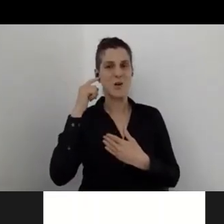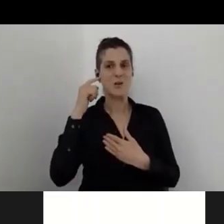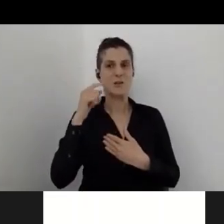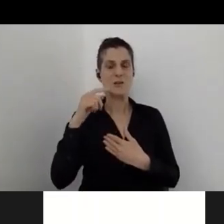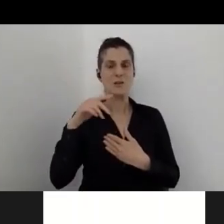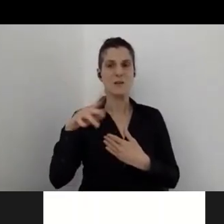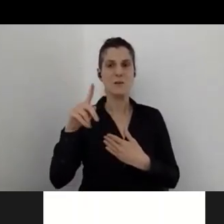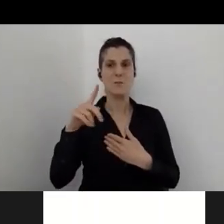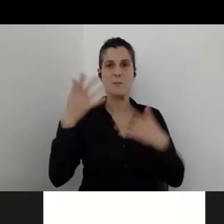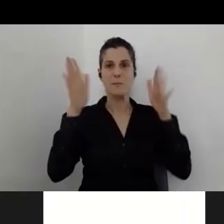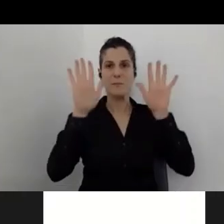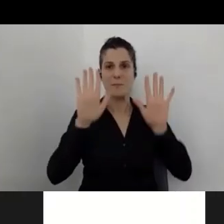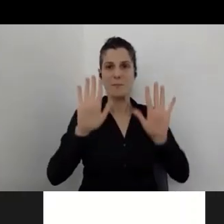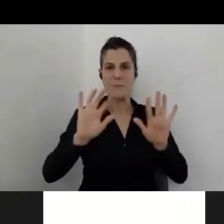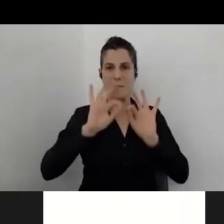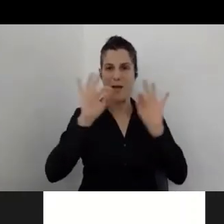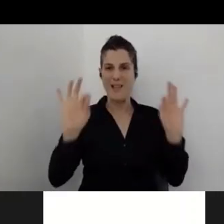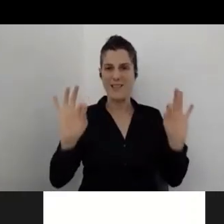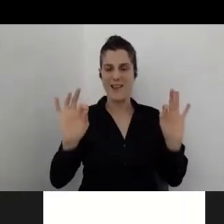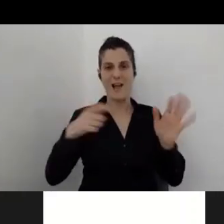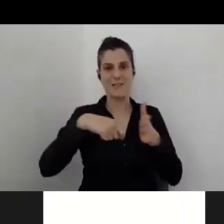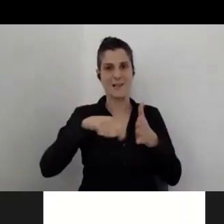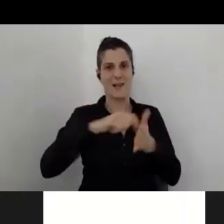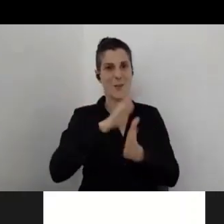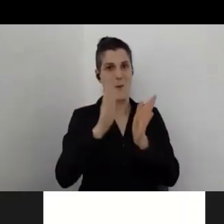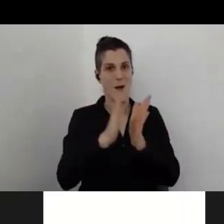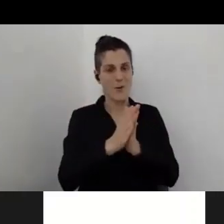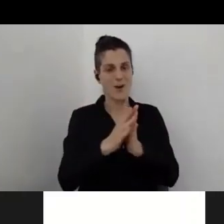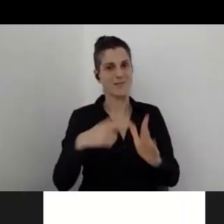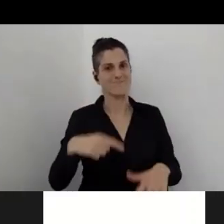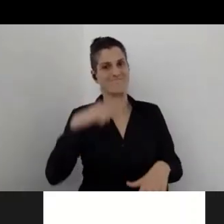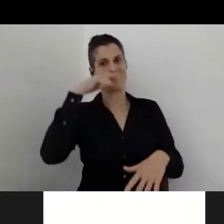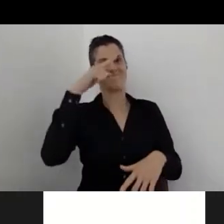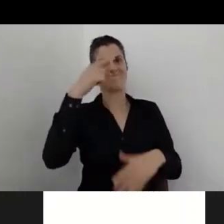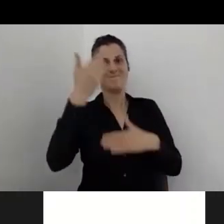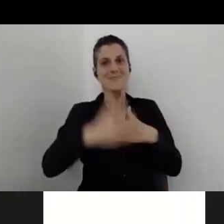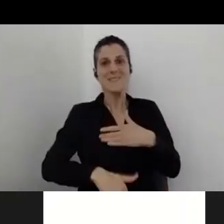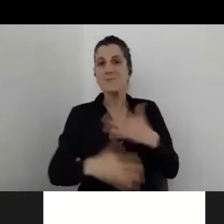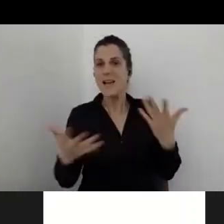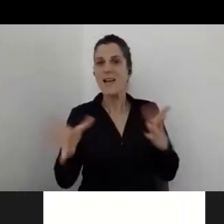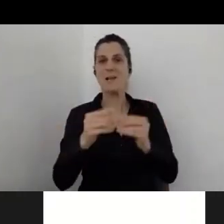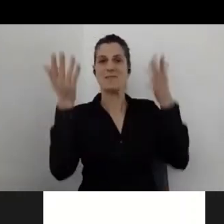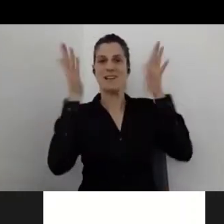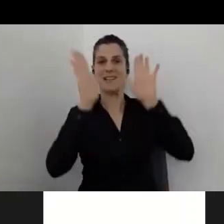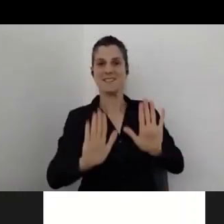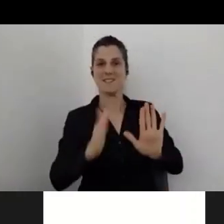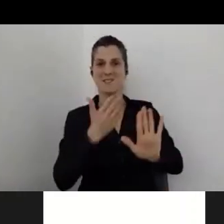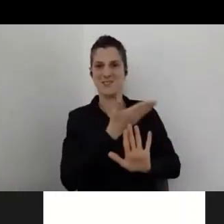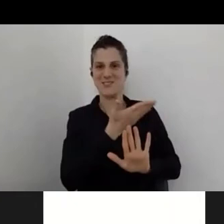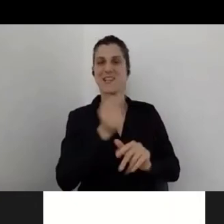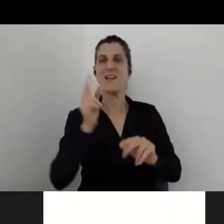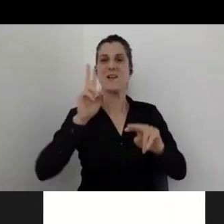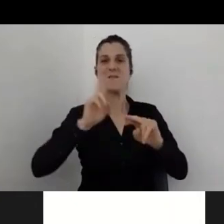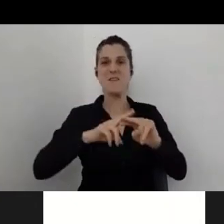So we fixed everything, so I'm proud to finish with the video. Then after we see the video,